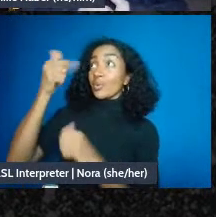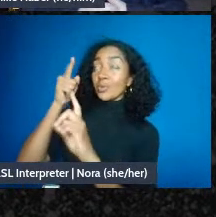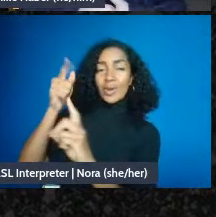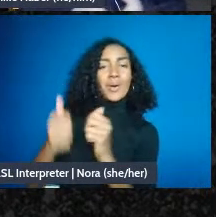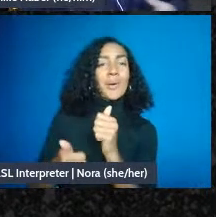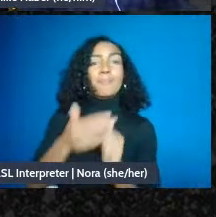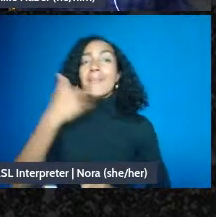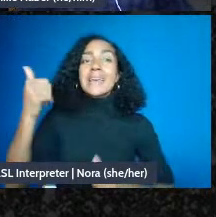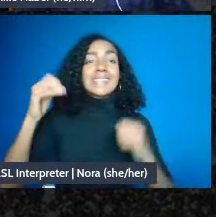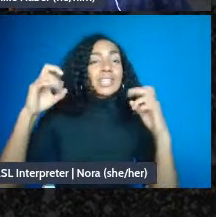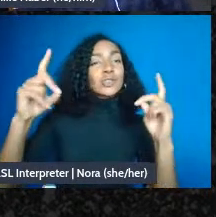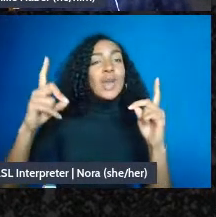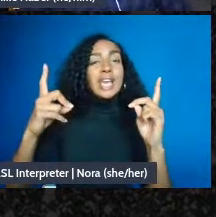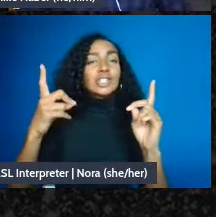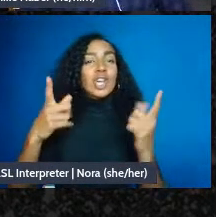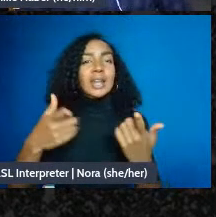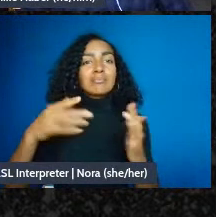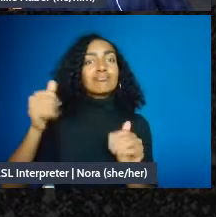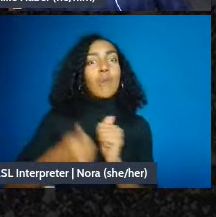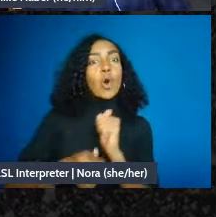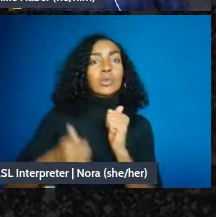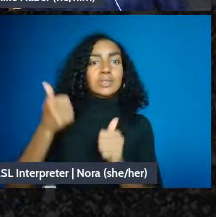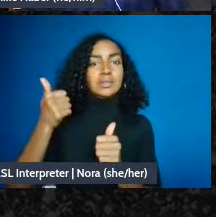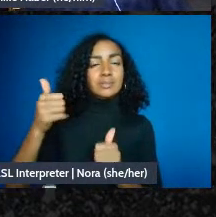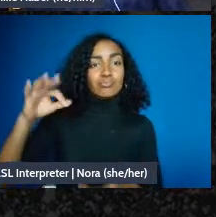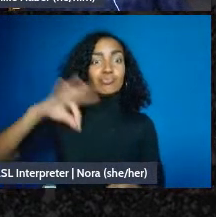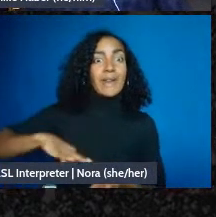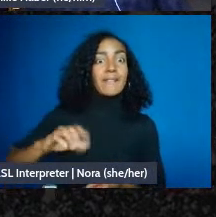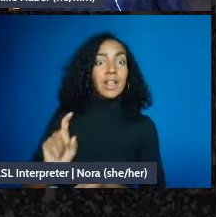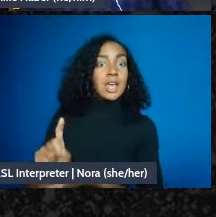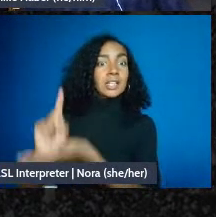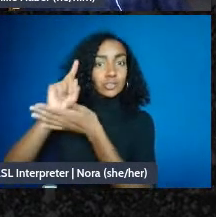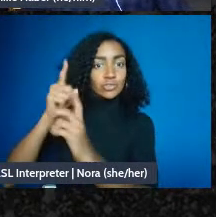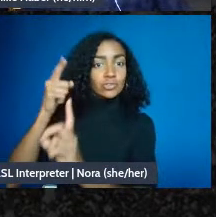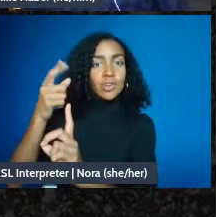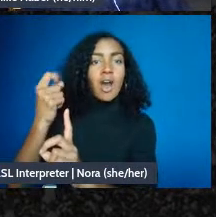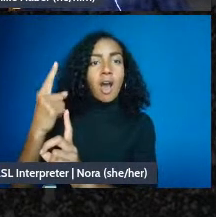real leadership by the people with the most at stake, but let's make sure when we're doing our